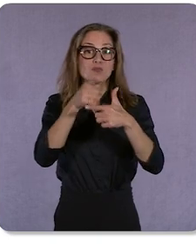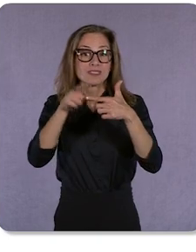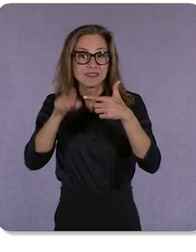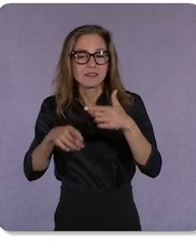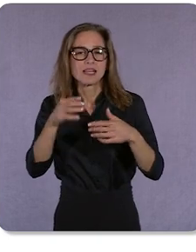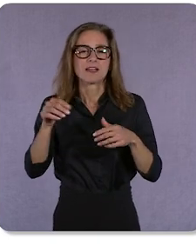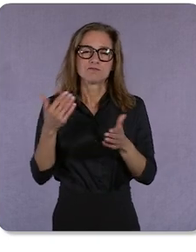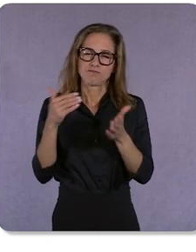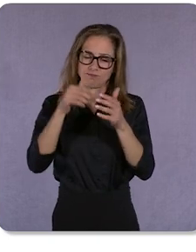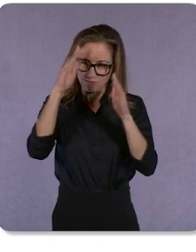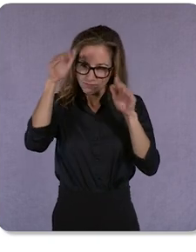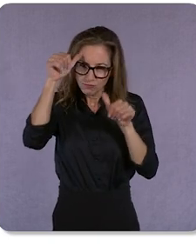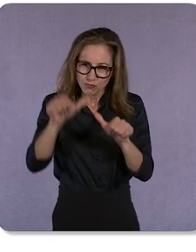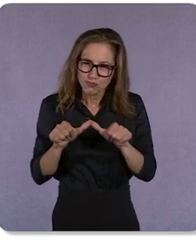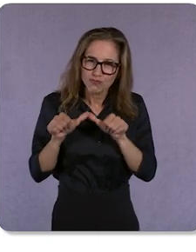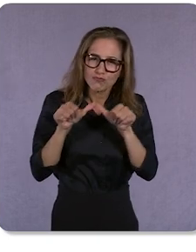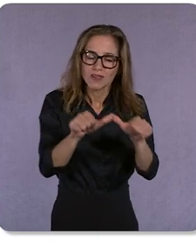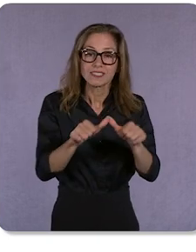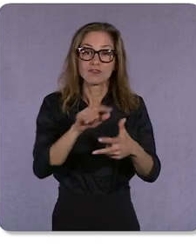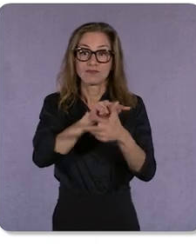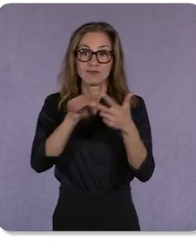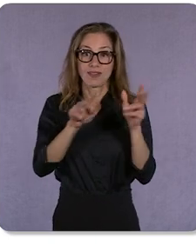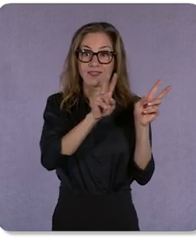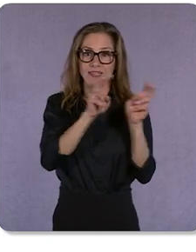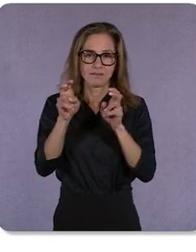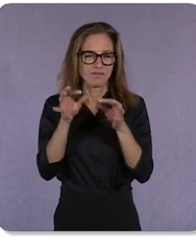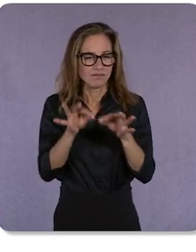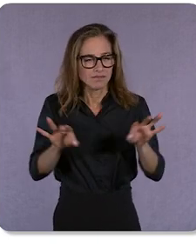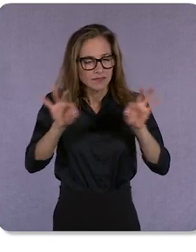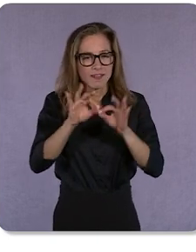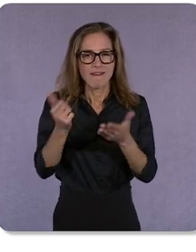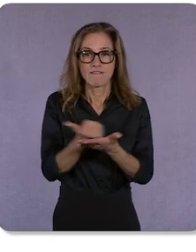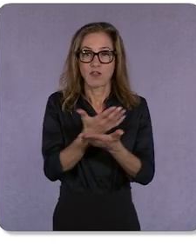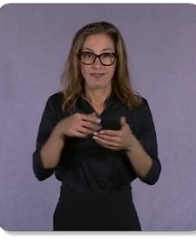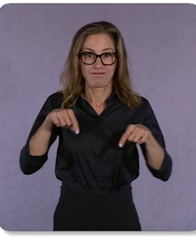These 3 themes are critical to everything we’re doing for commerce at Google.